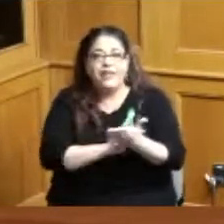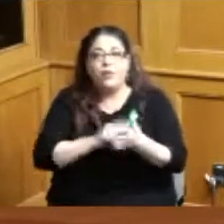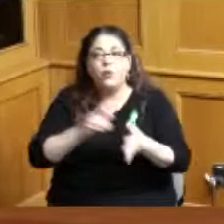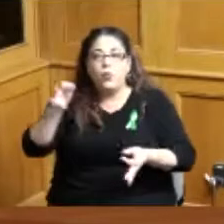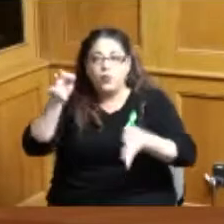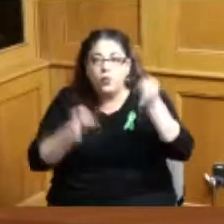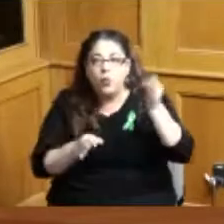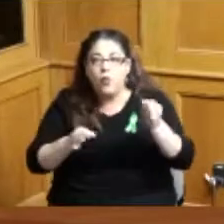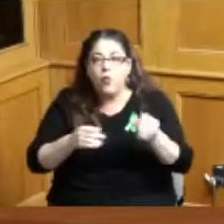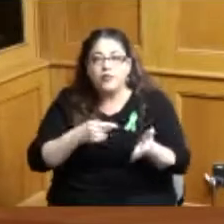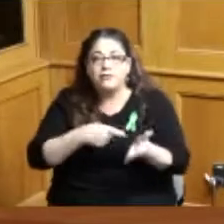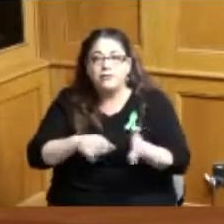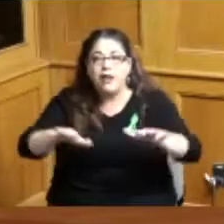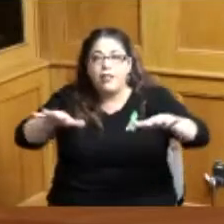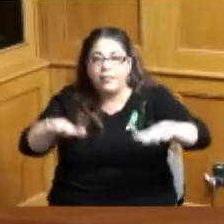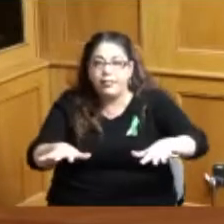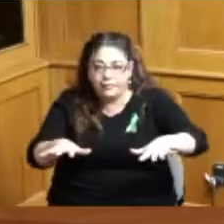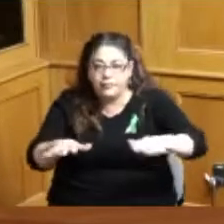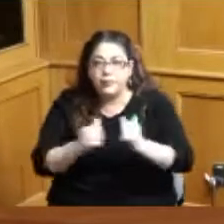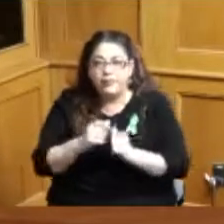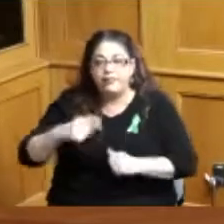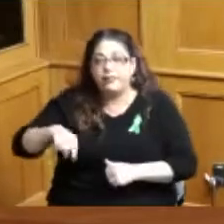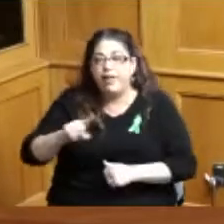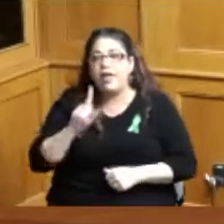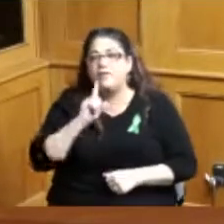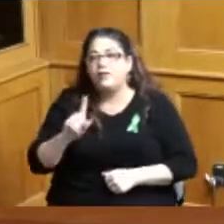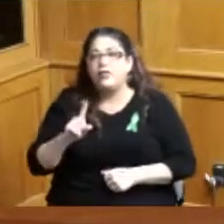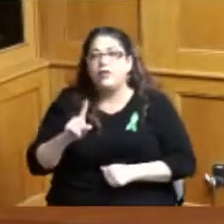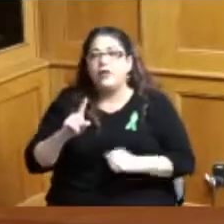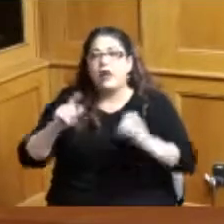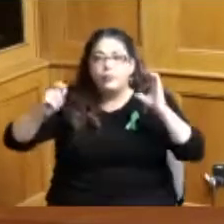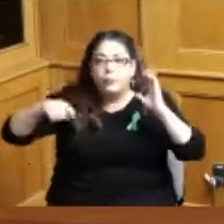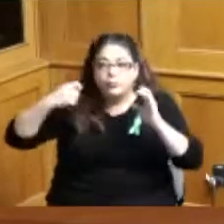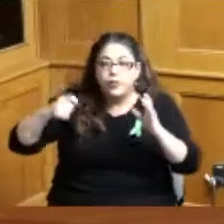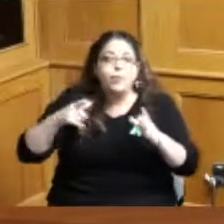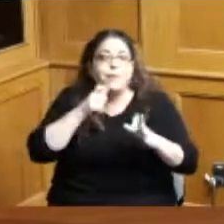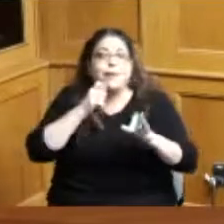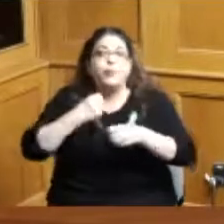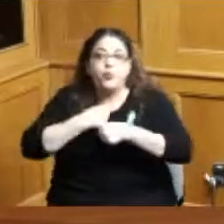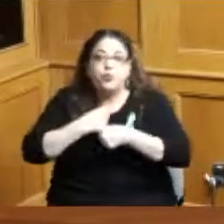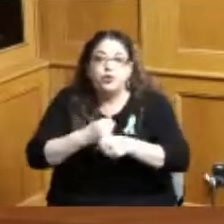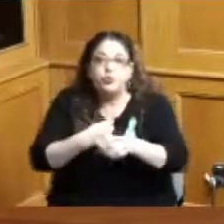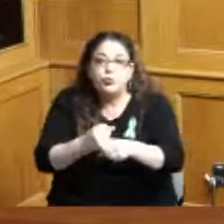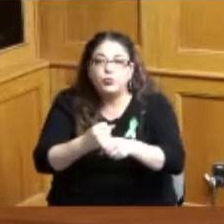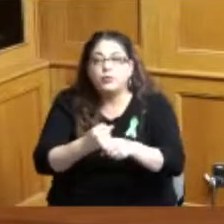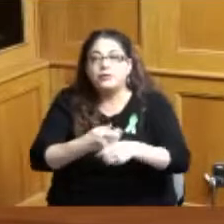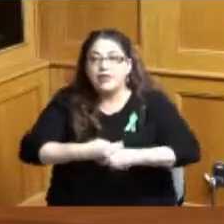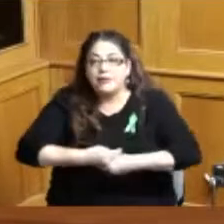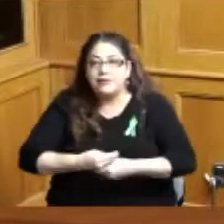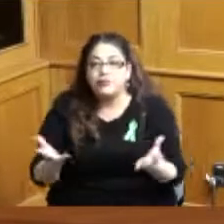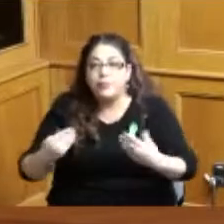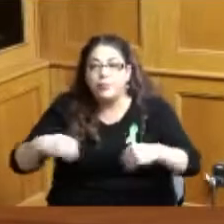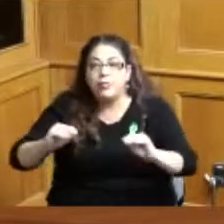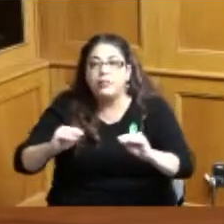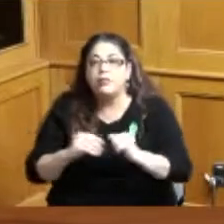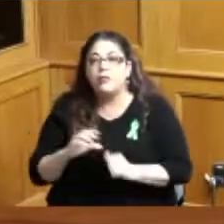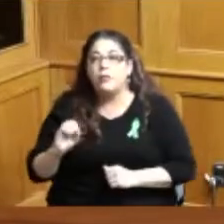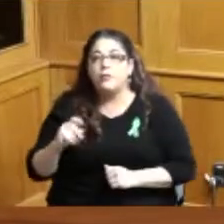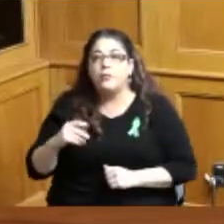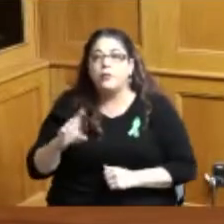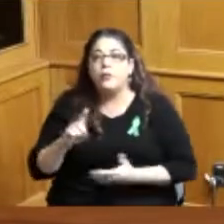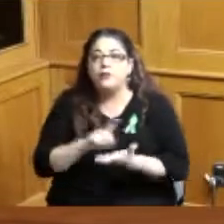a legal settlement with producers and distributors of of opioids in Ohio I think it was 808